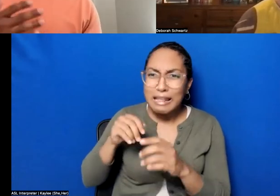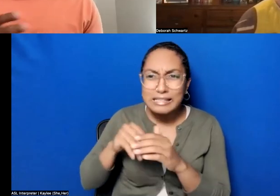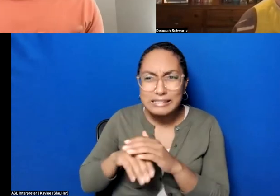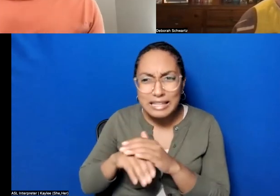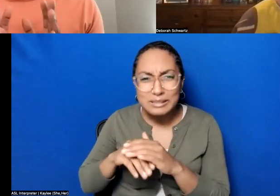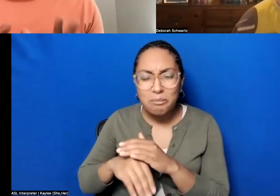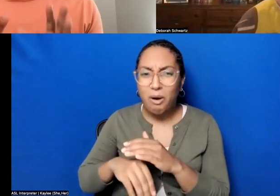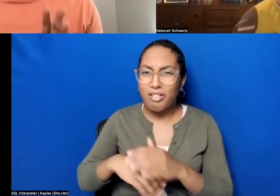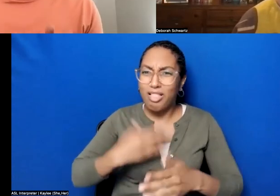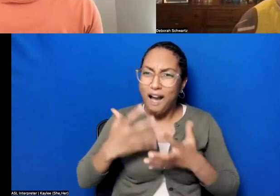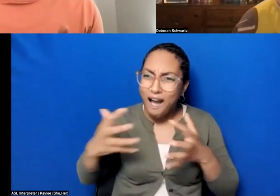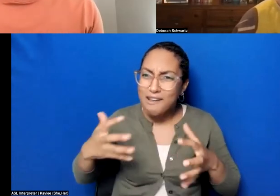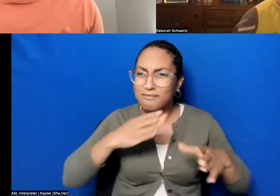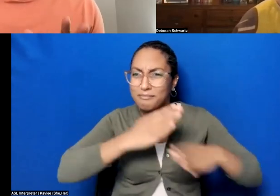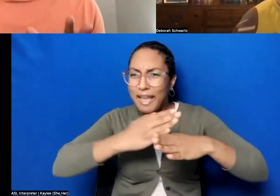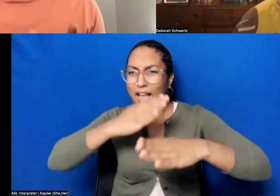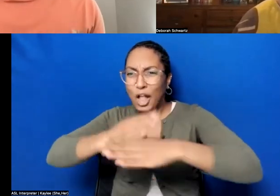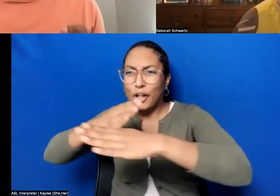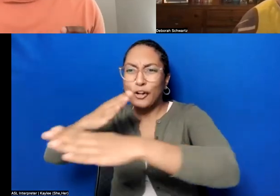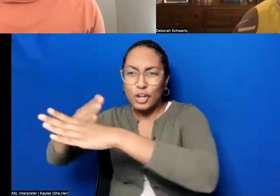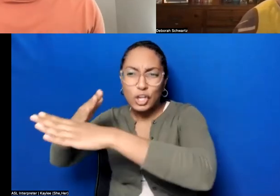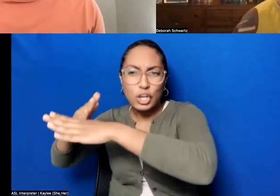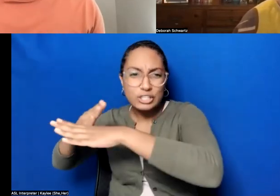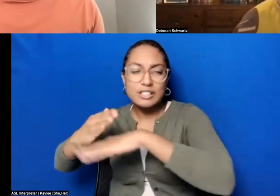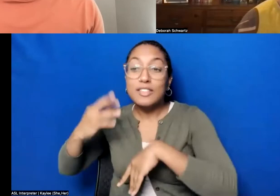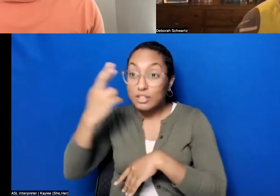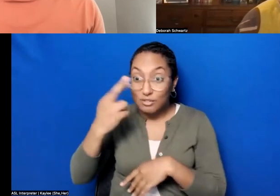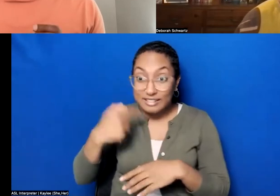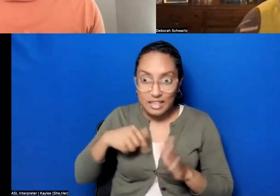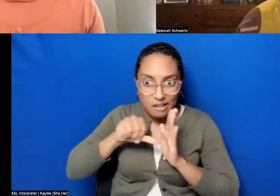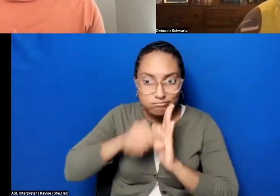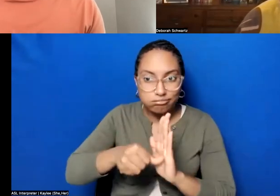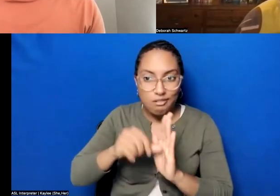the- wanting to make sure the ethical, you know the ethical element is there, because a lot of